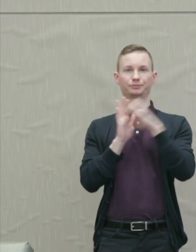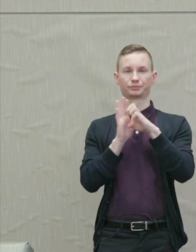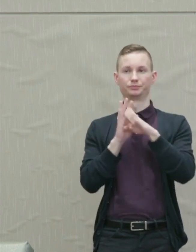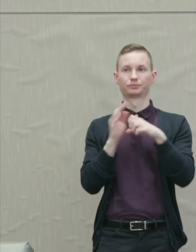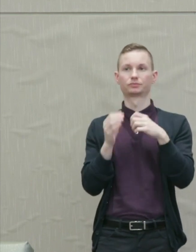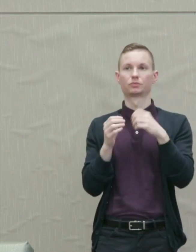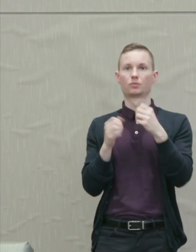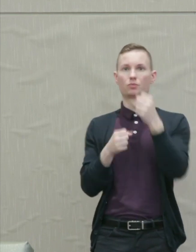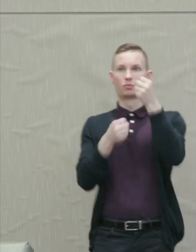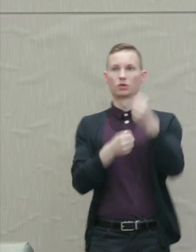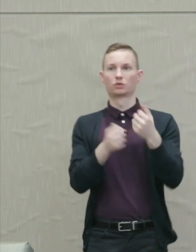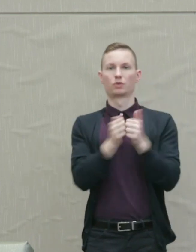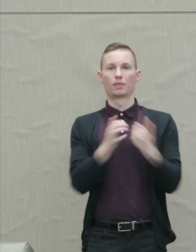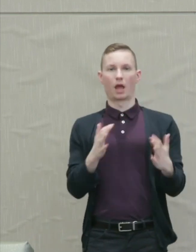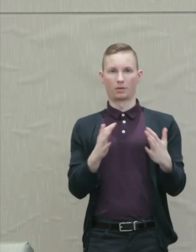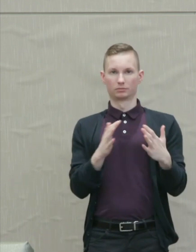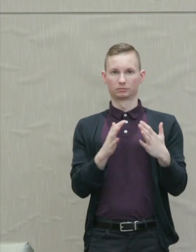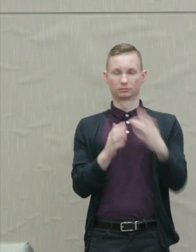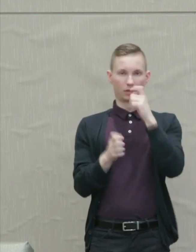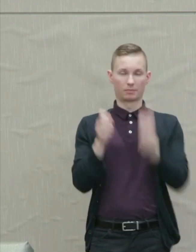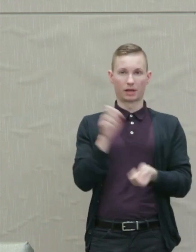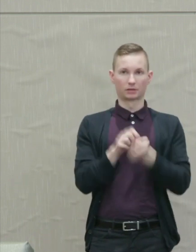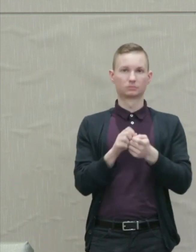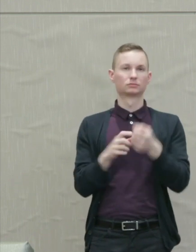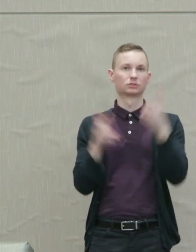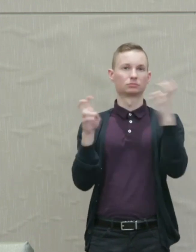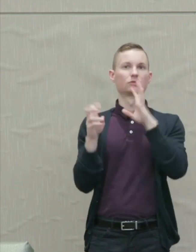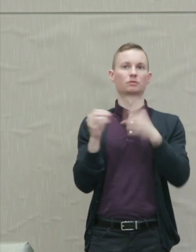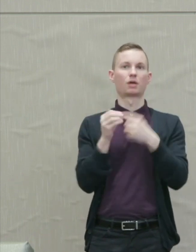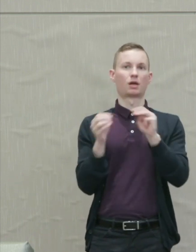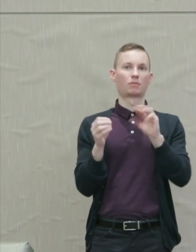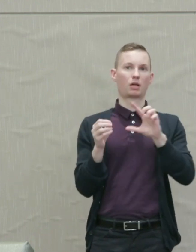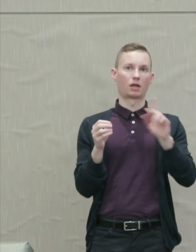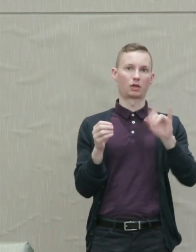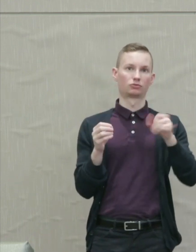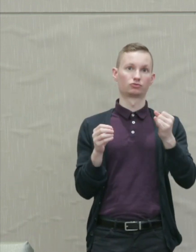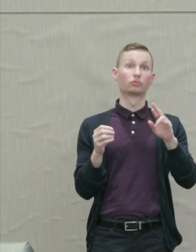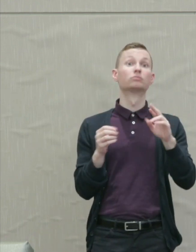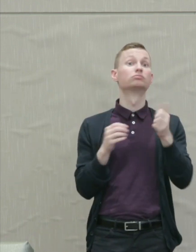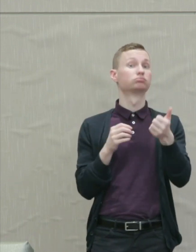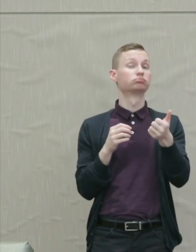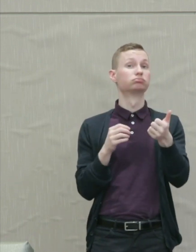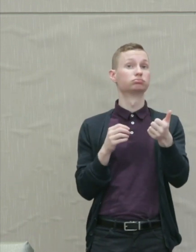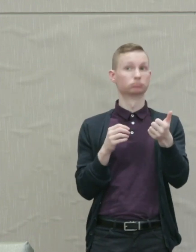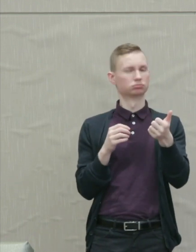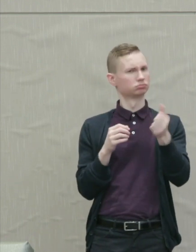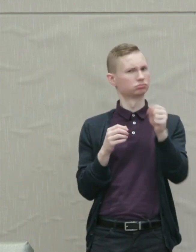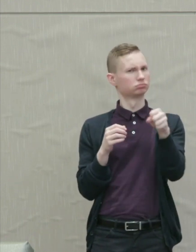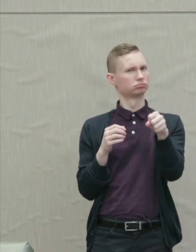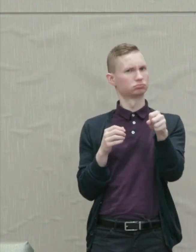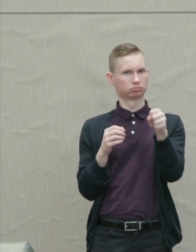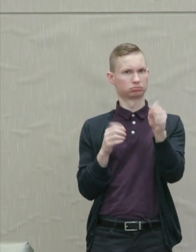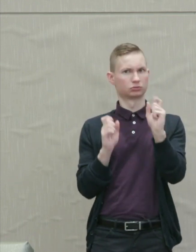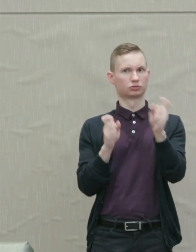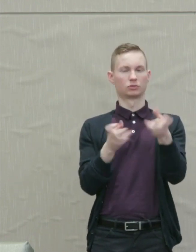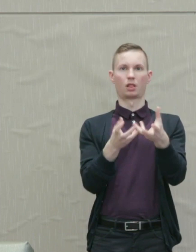The ideas on this subject of Martin Luther King Jr who certainly contributed a great deal as you know to our society.